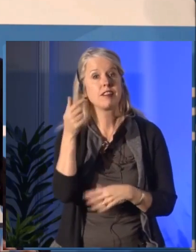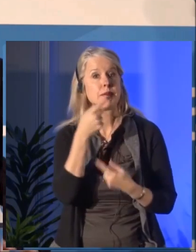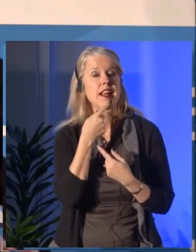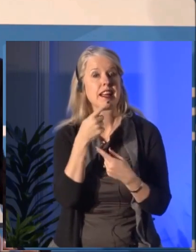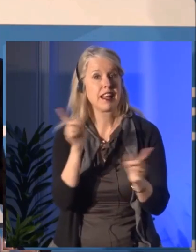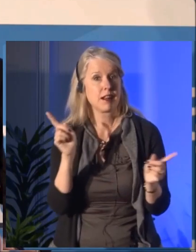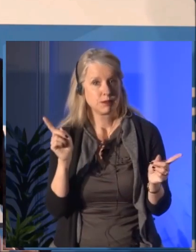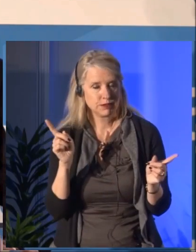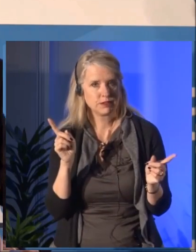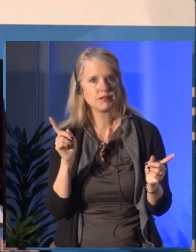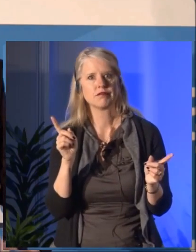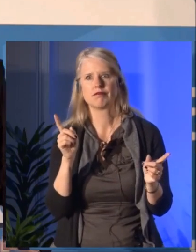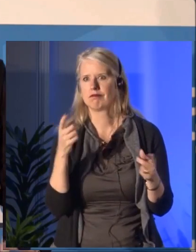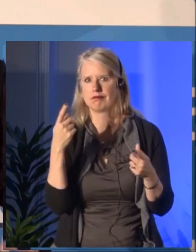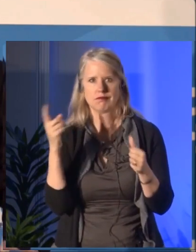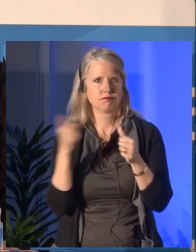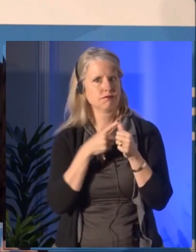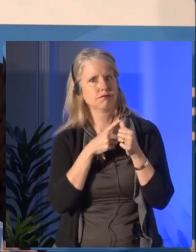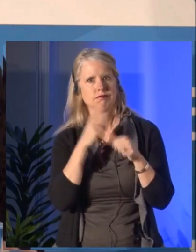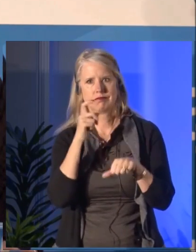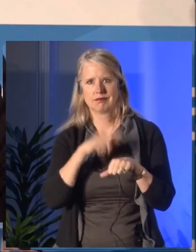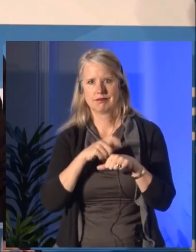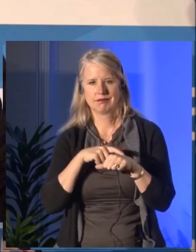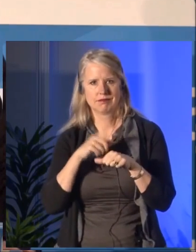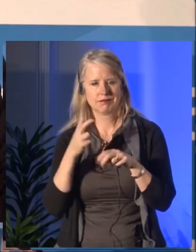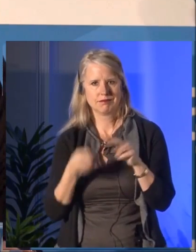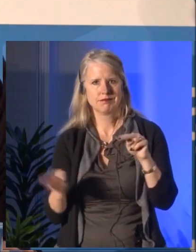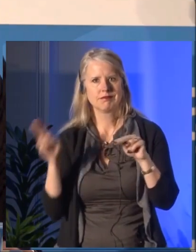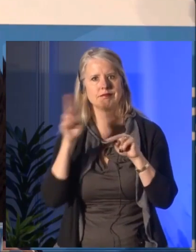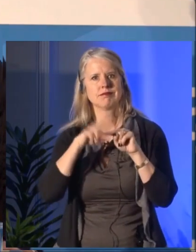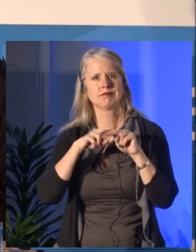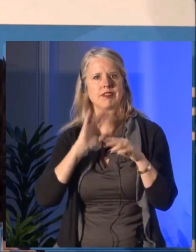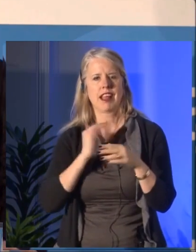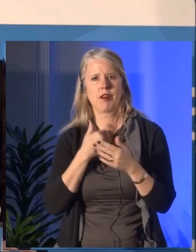that has a real and lasting impact for all Canadians.